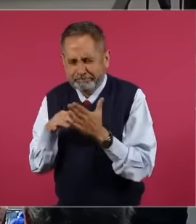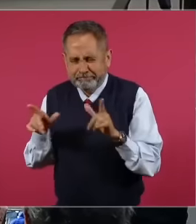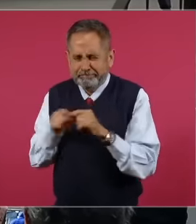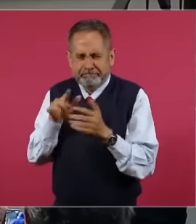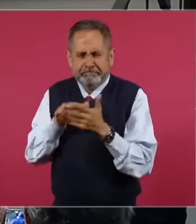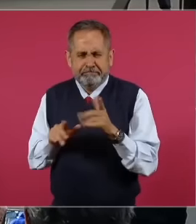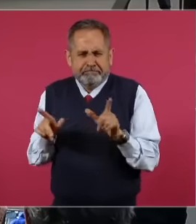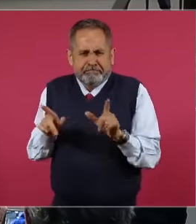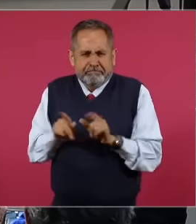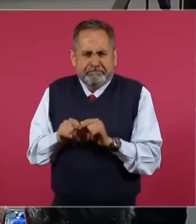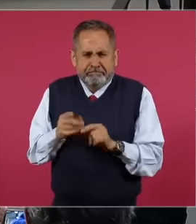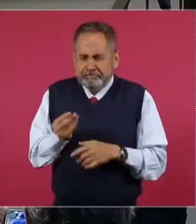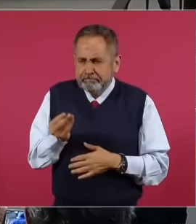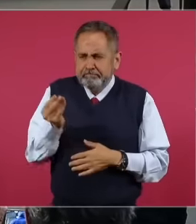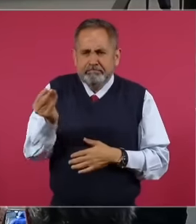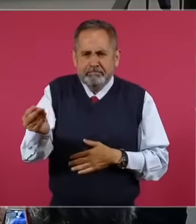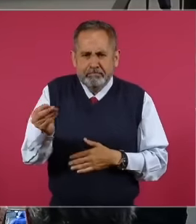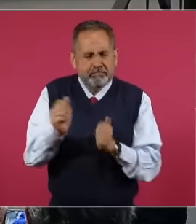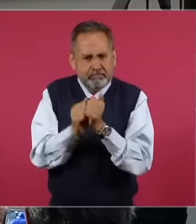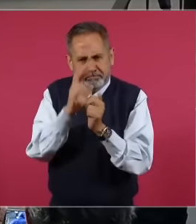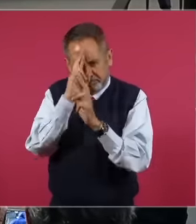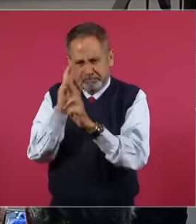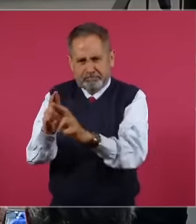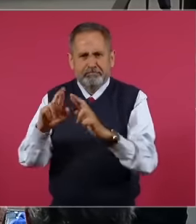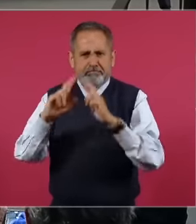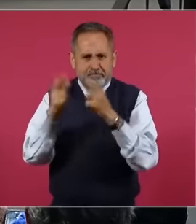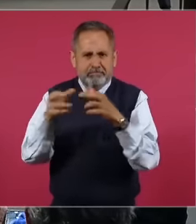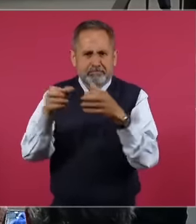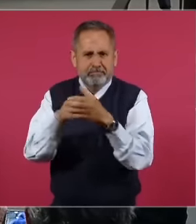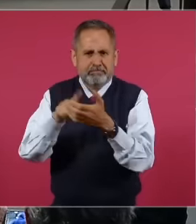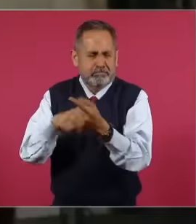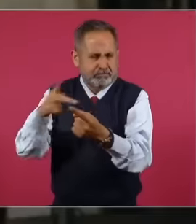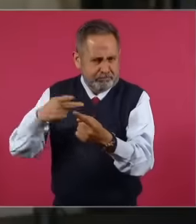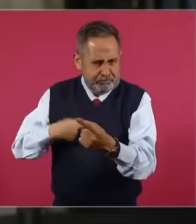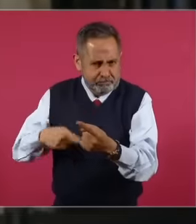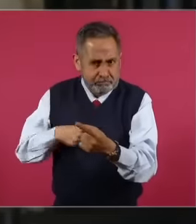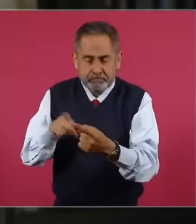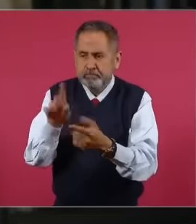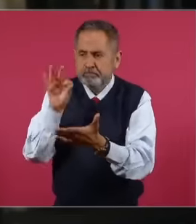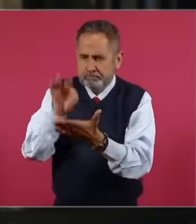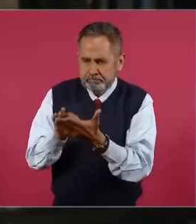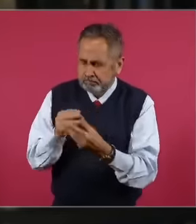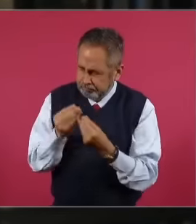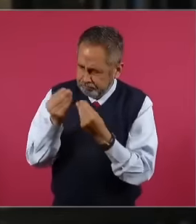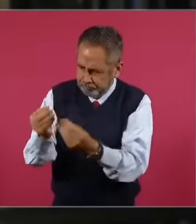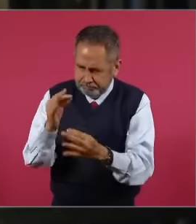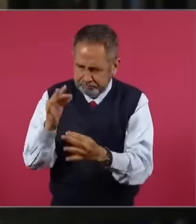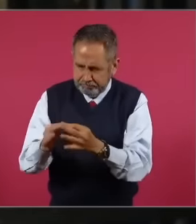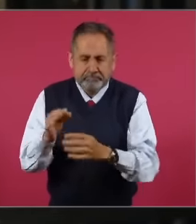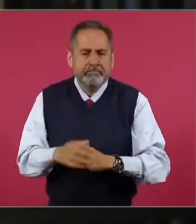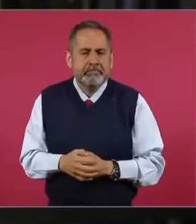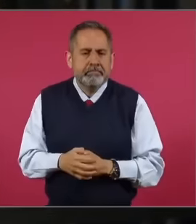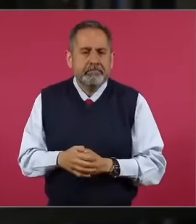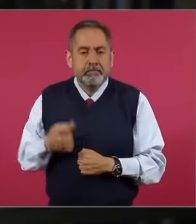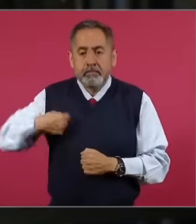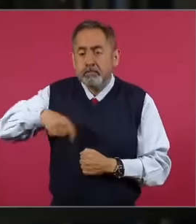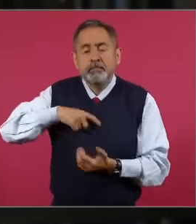presentation out of respect for the meeting and his person, but there it was, we value the figure of Salvador